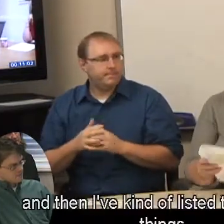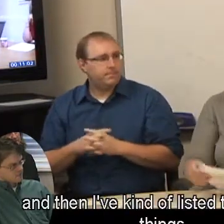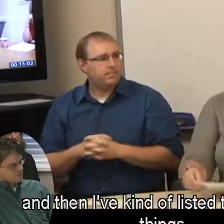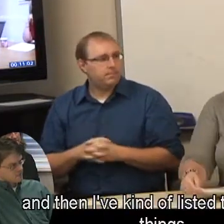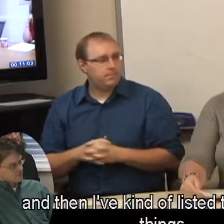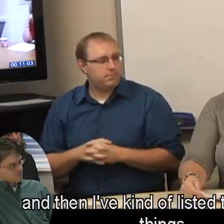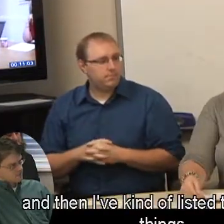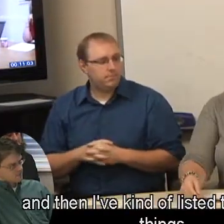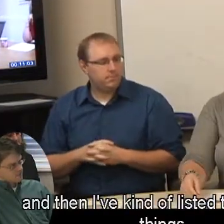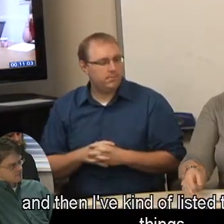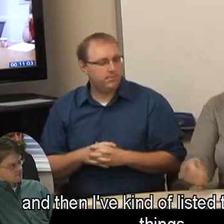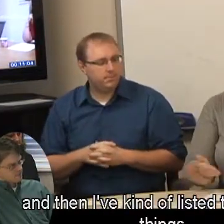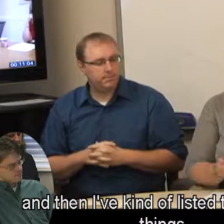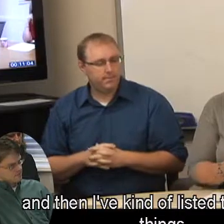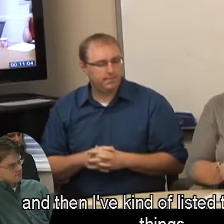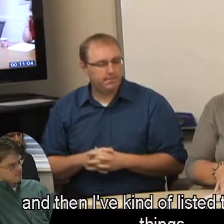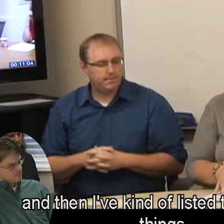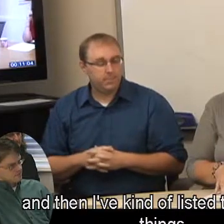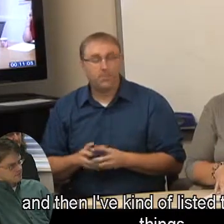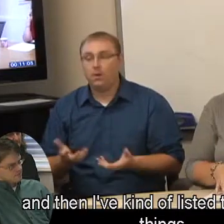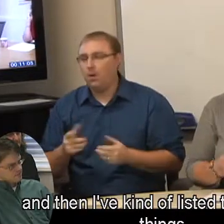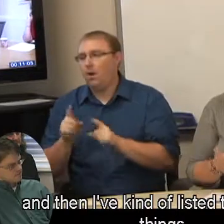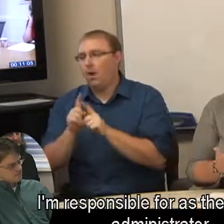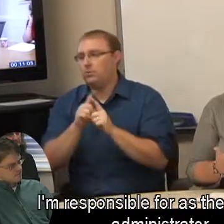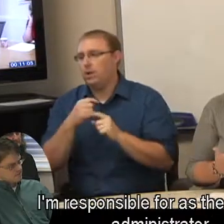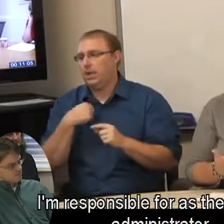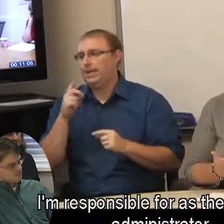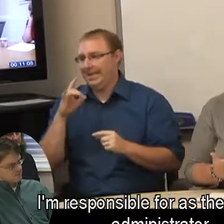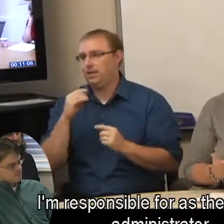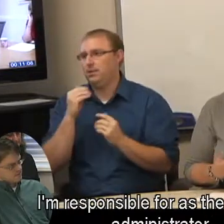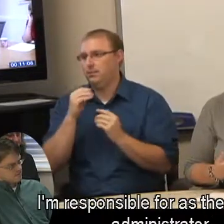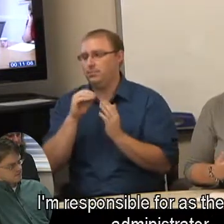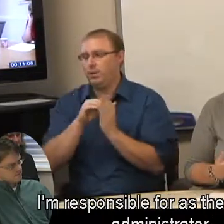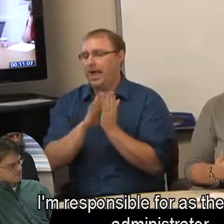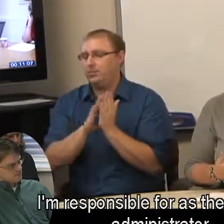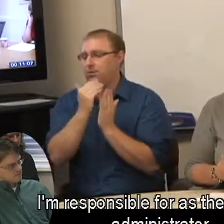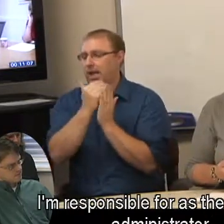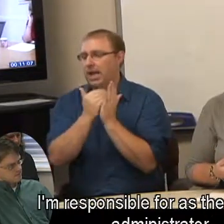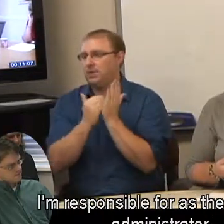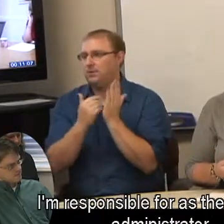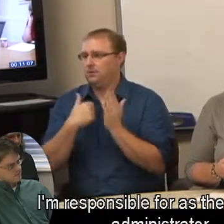and then I've kind of listed the kinds of things I'm responsible for as the program administrator.